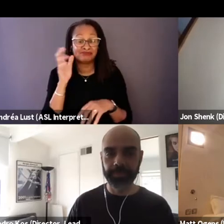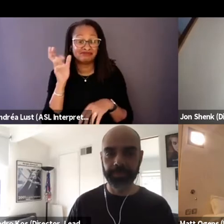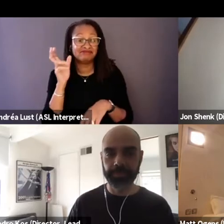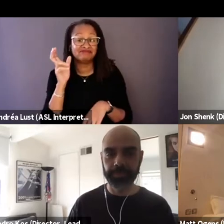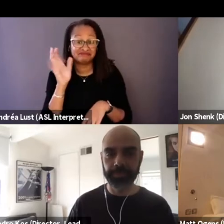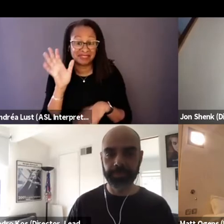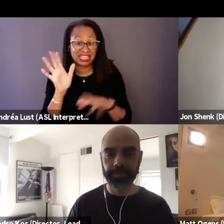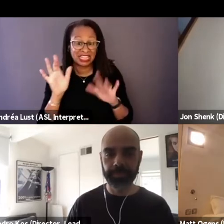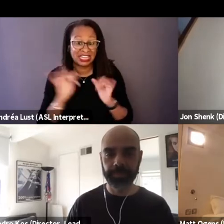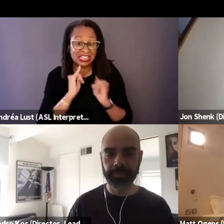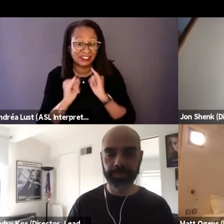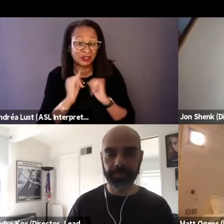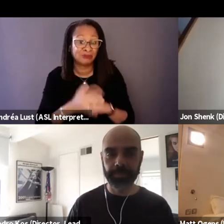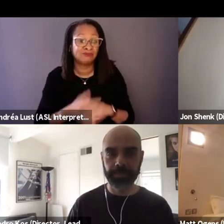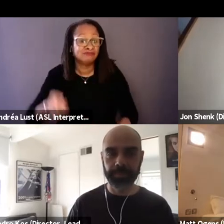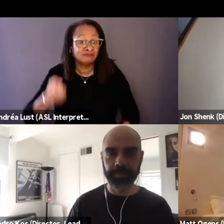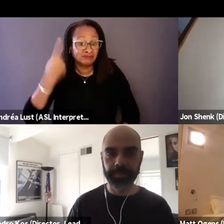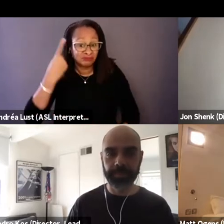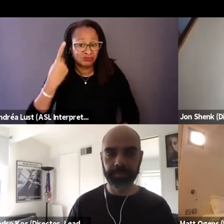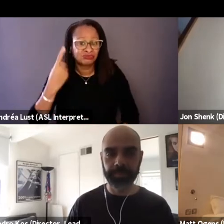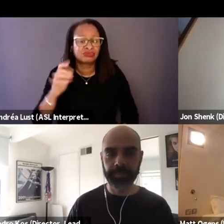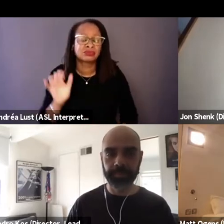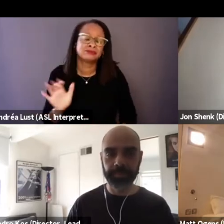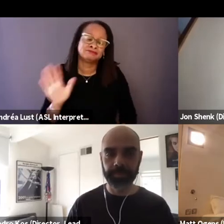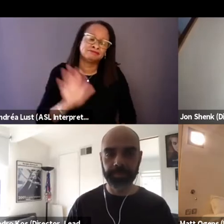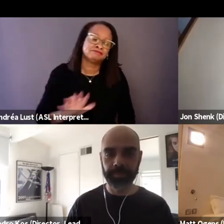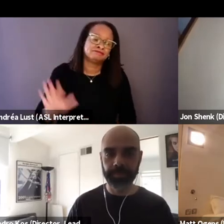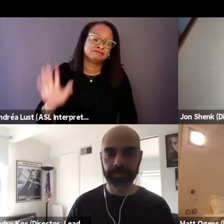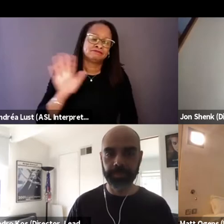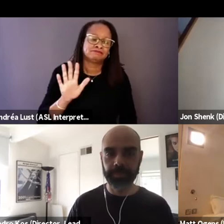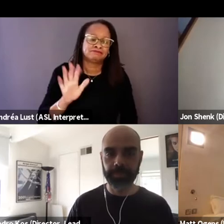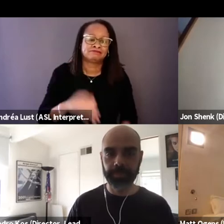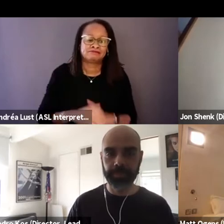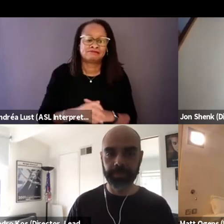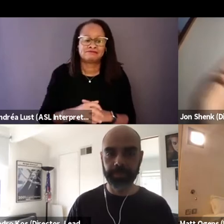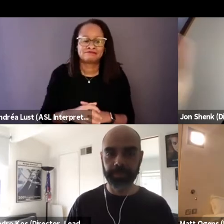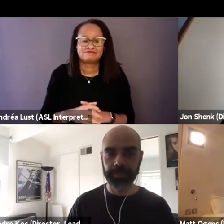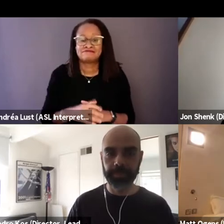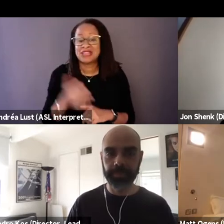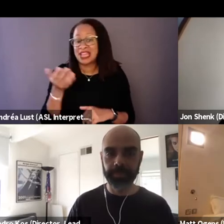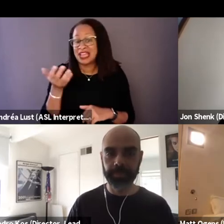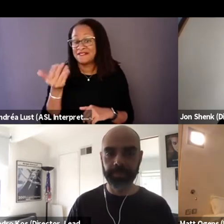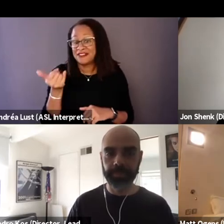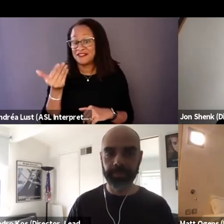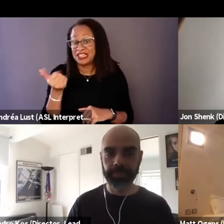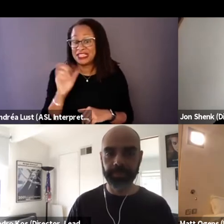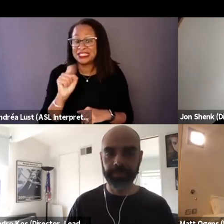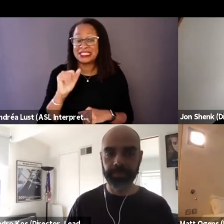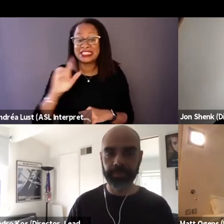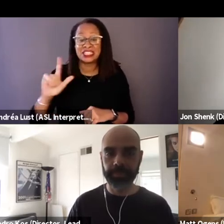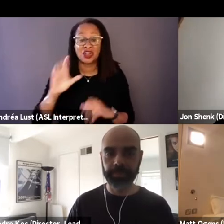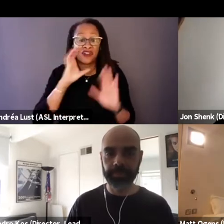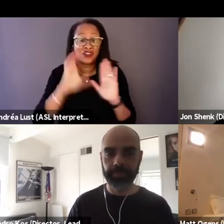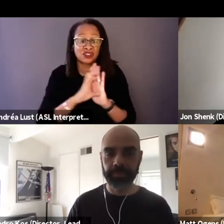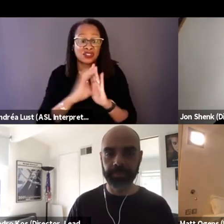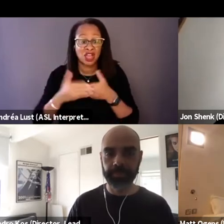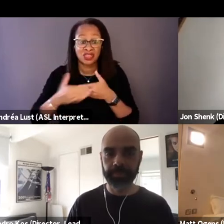that there is about, let's say 15 stills photos and all of the rest was destroyed.